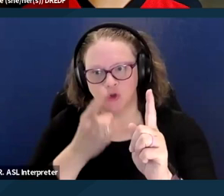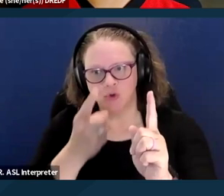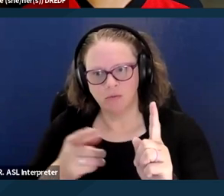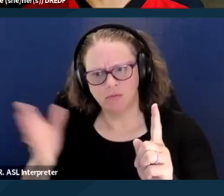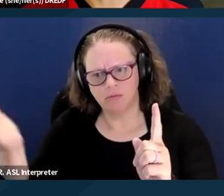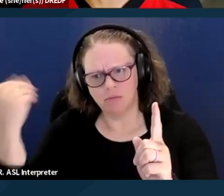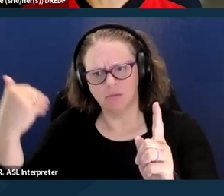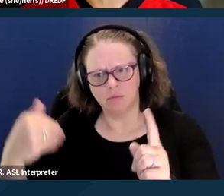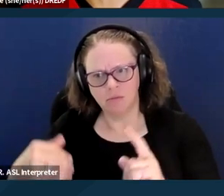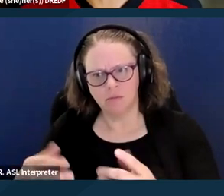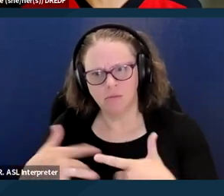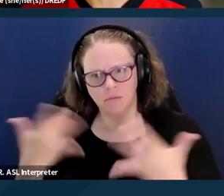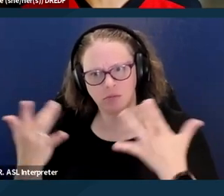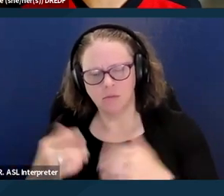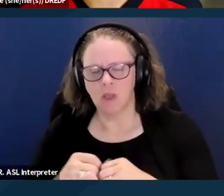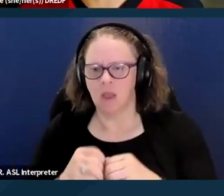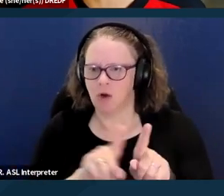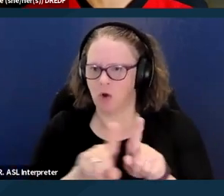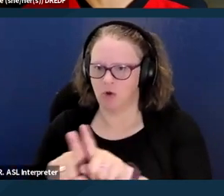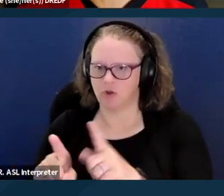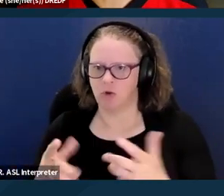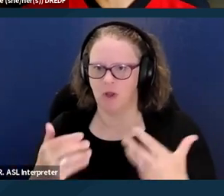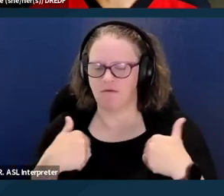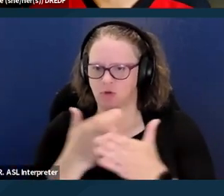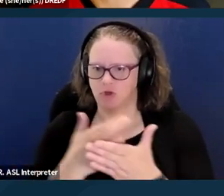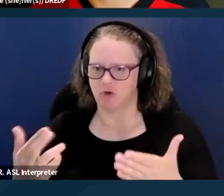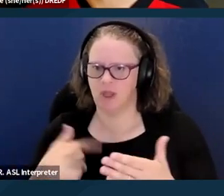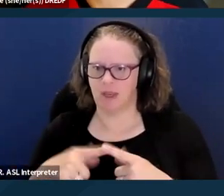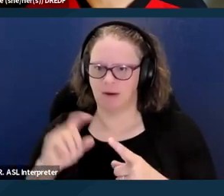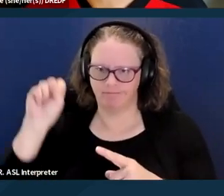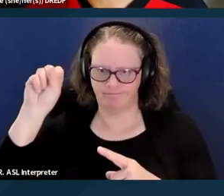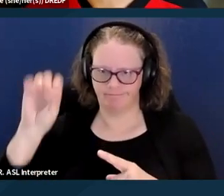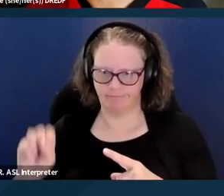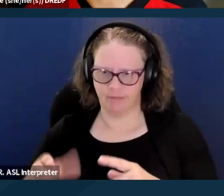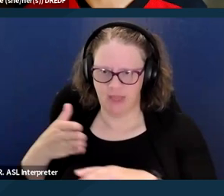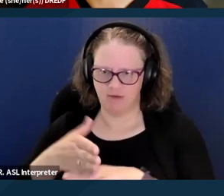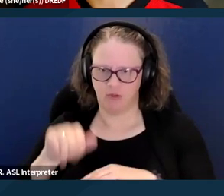and there are also resources that we, which can provide after the